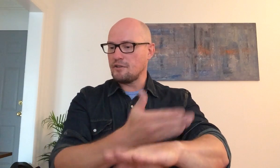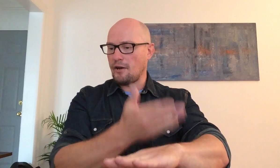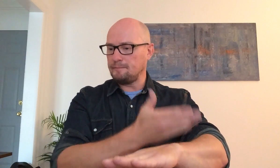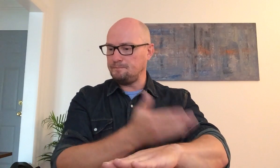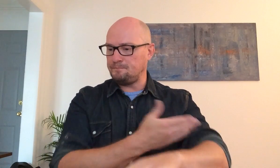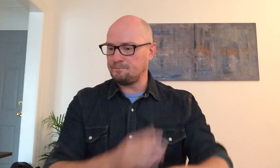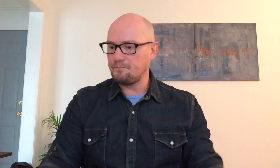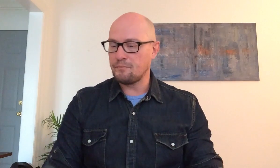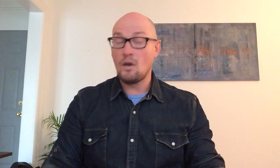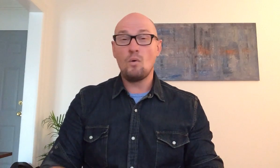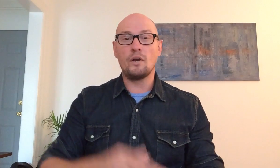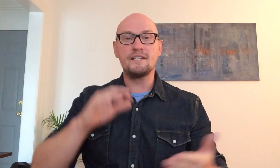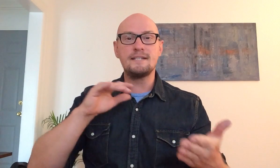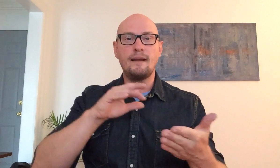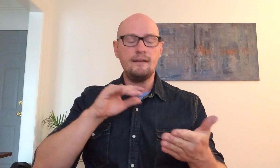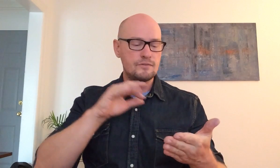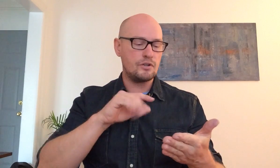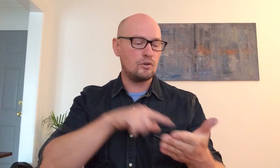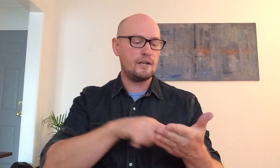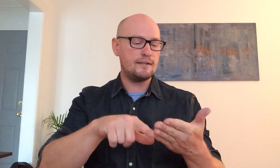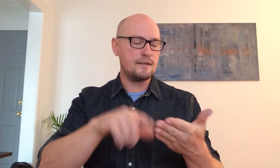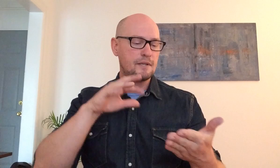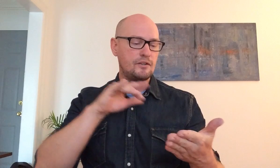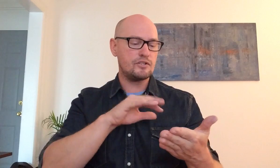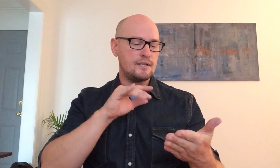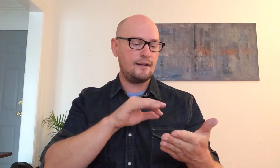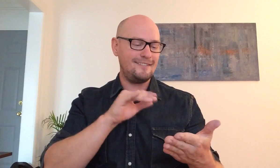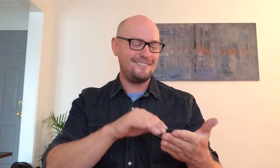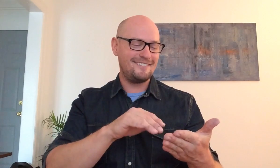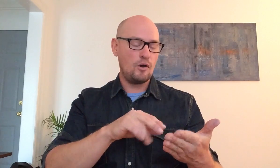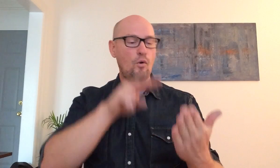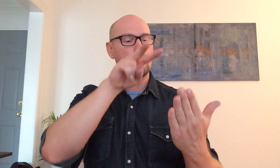sorry we're going to study so you're looking at something you're studying for